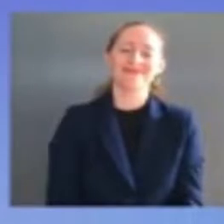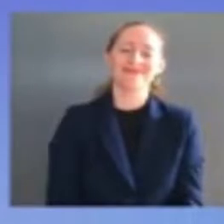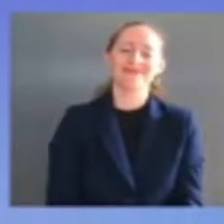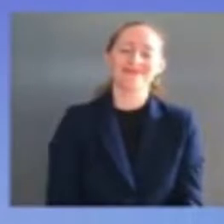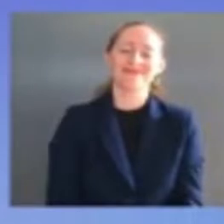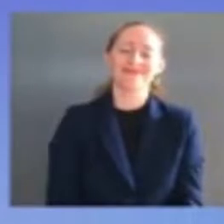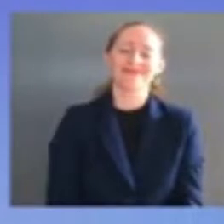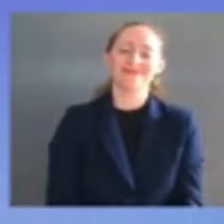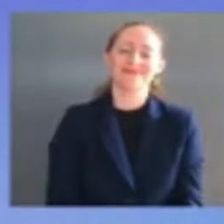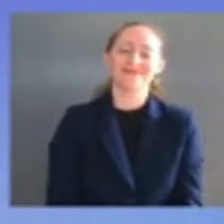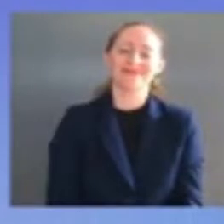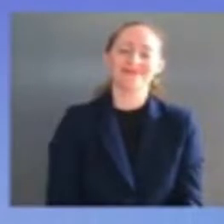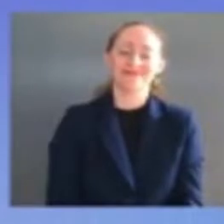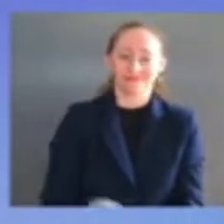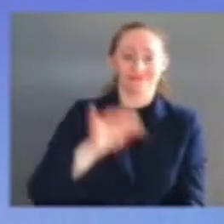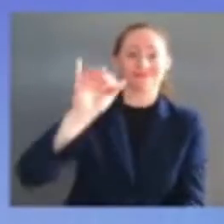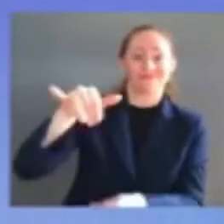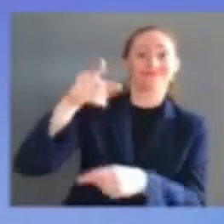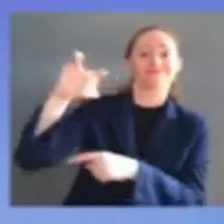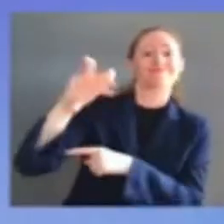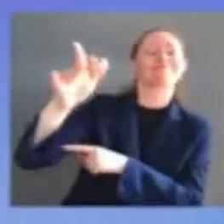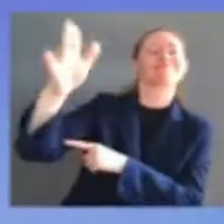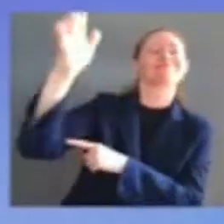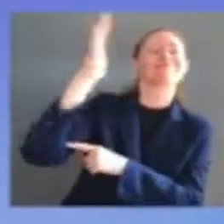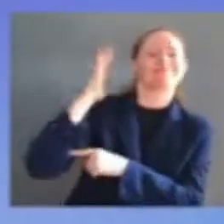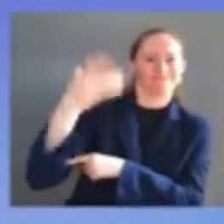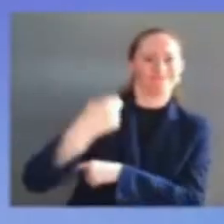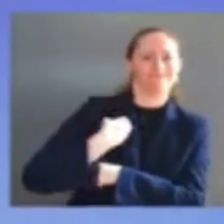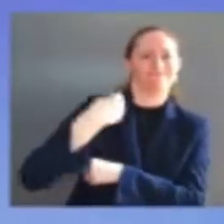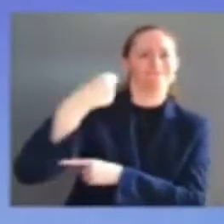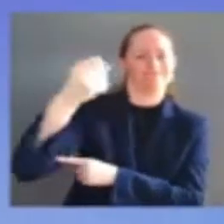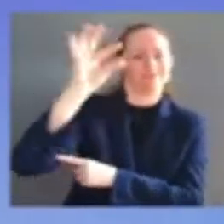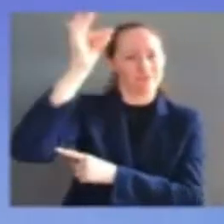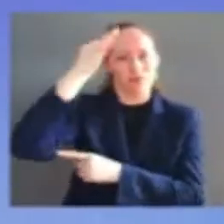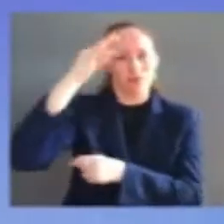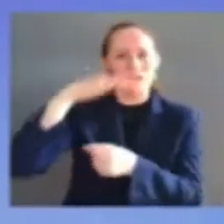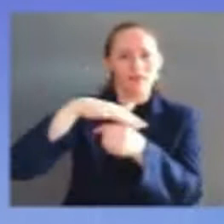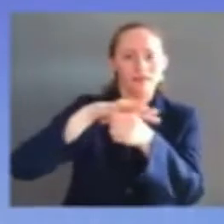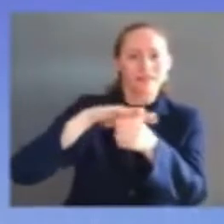and the dc circuit thank you for everything i am deeply grateful for your wisdom and your